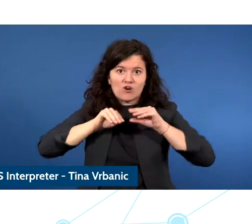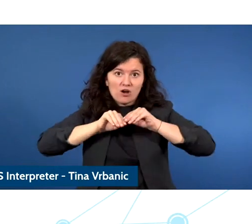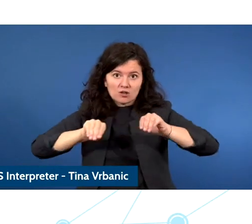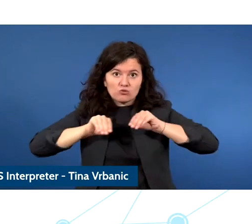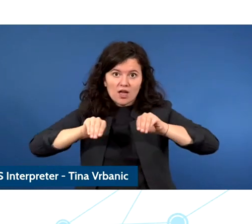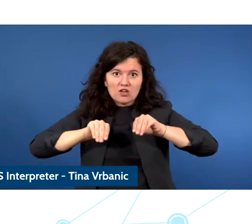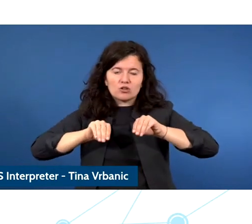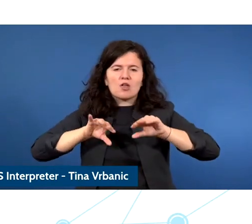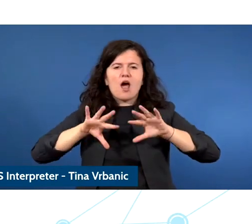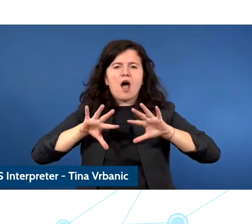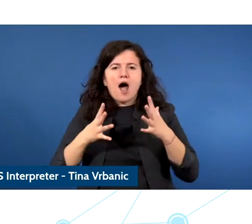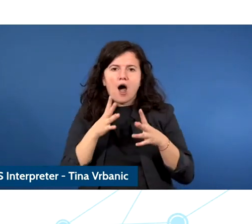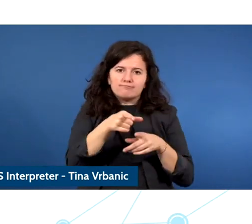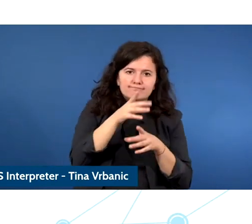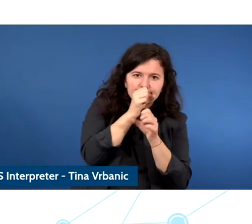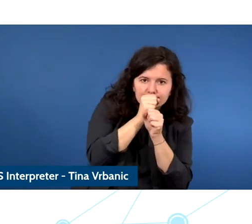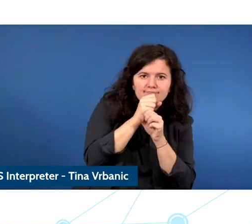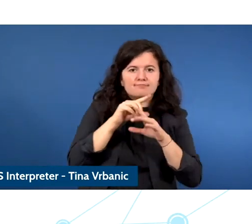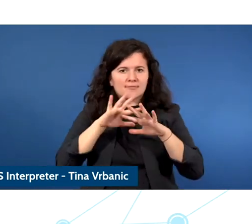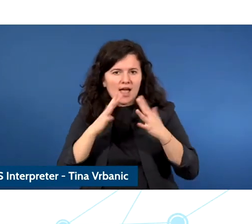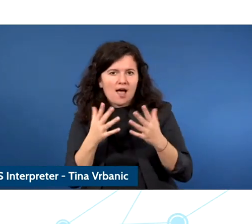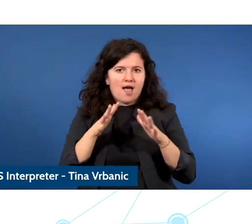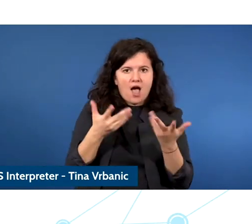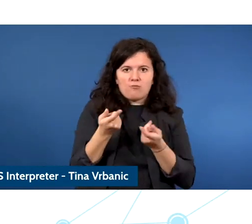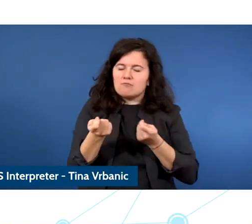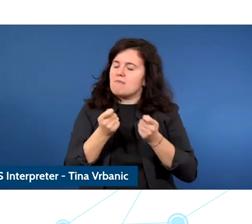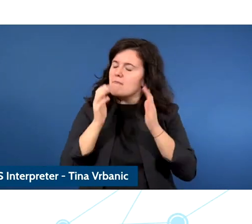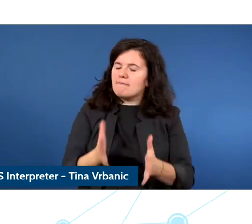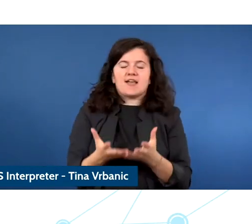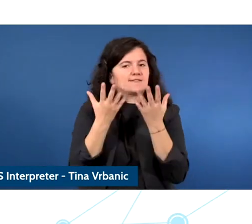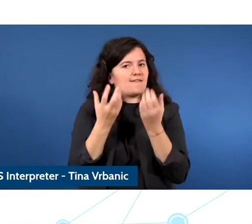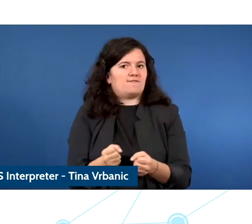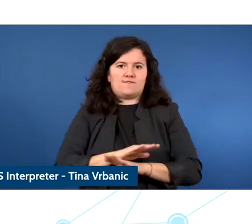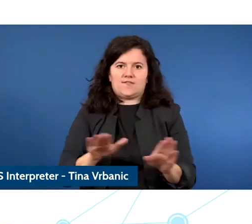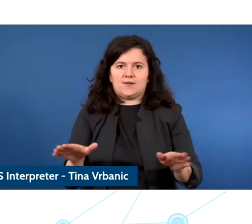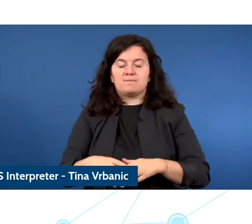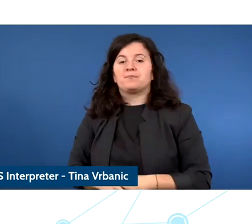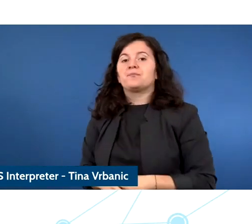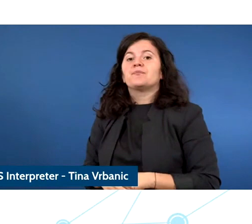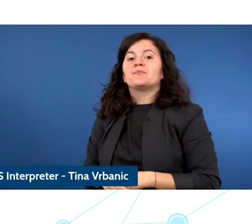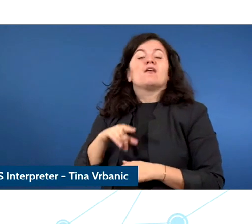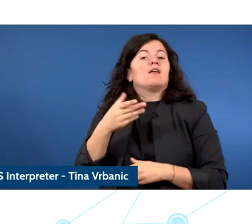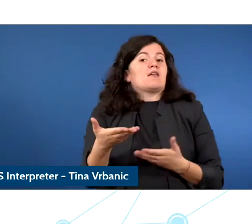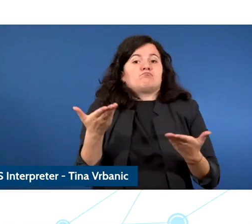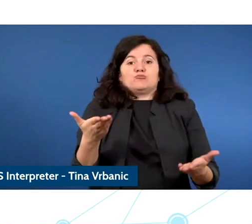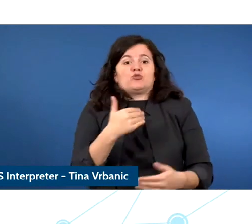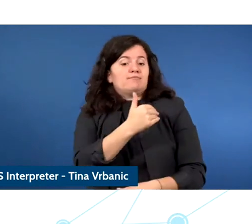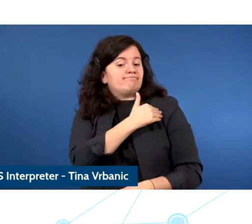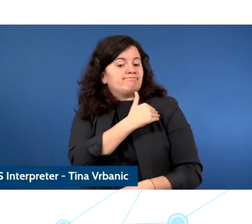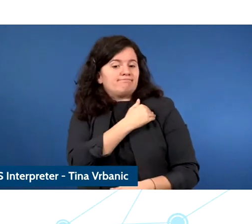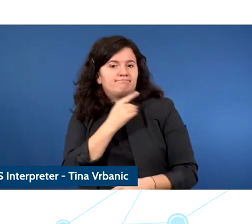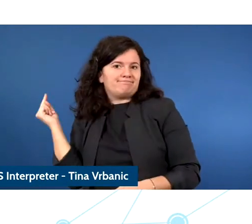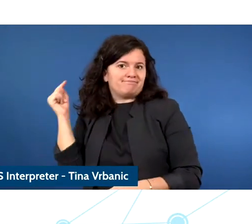was really thinking about what I was asked to do to look at until 2030.